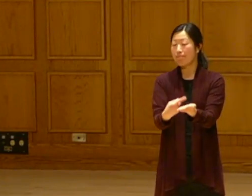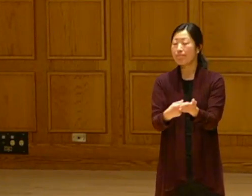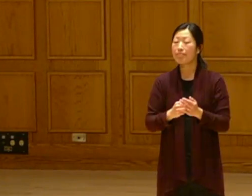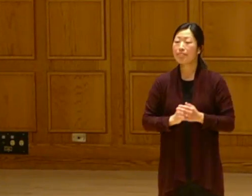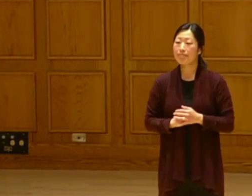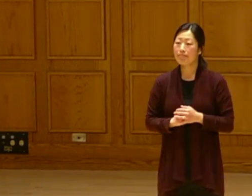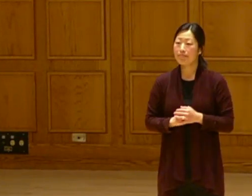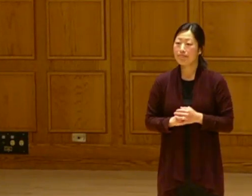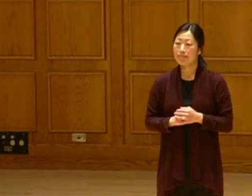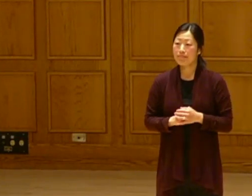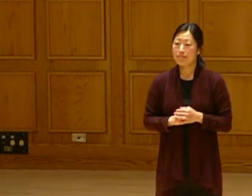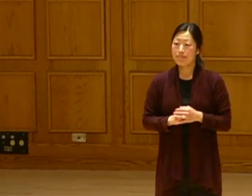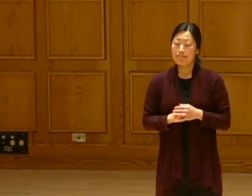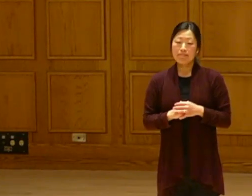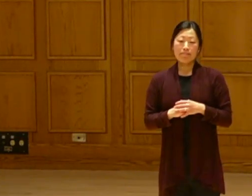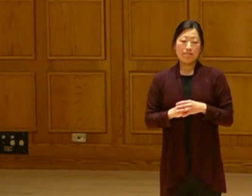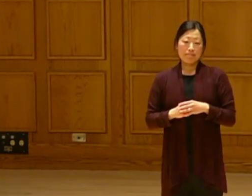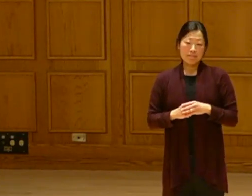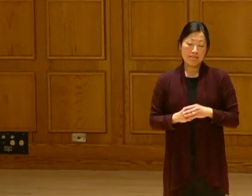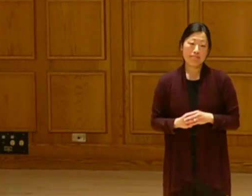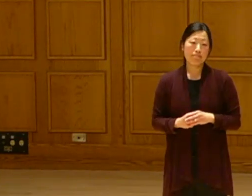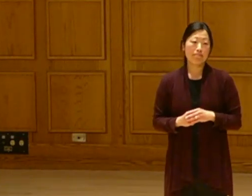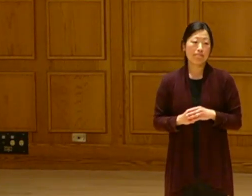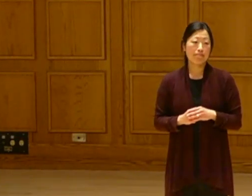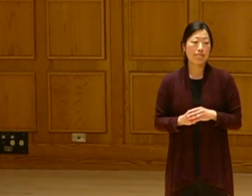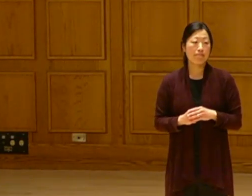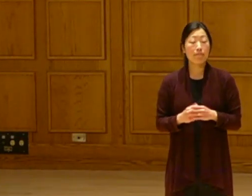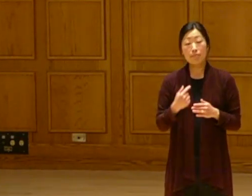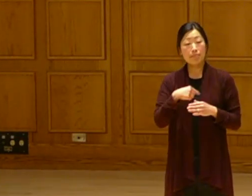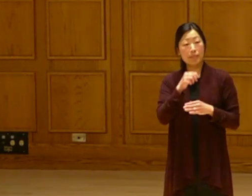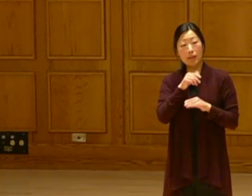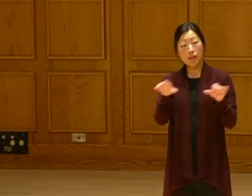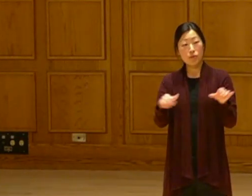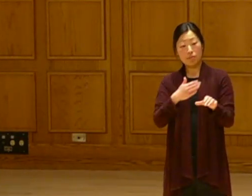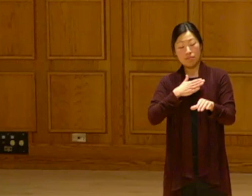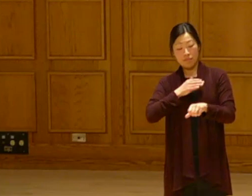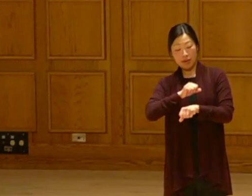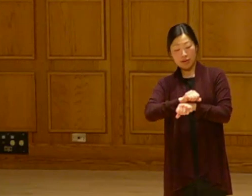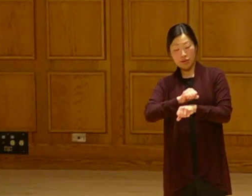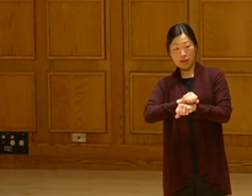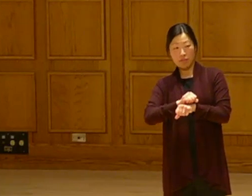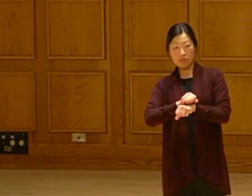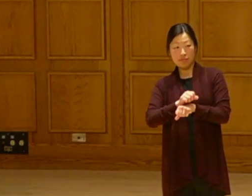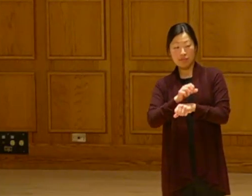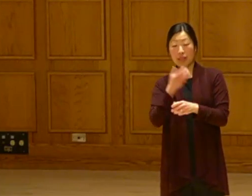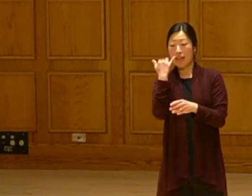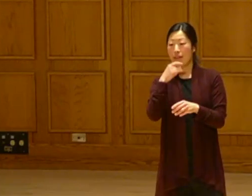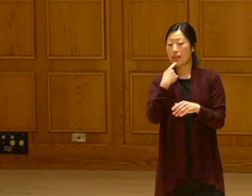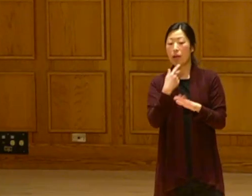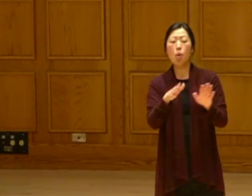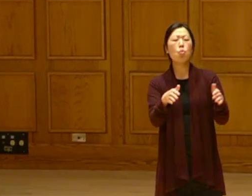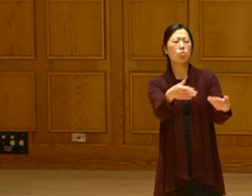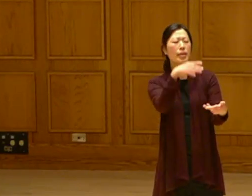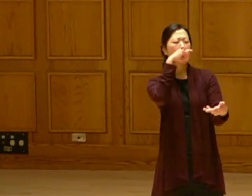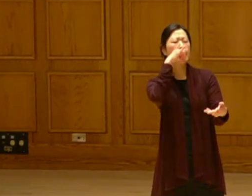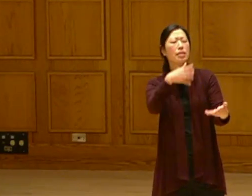It would be -- I would not be doing my job or my due diligence if I said here you go kids.